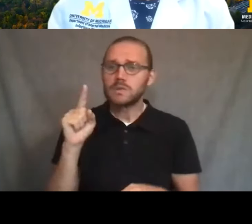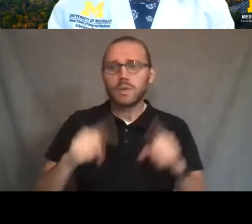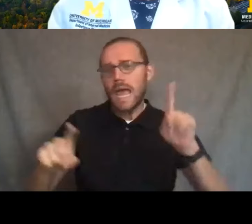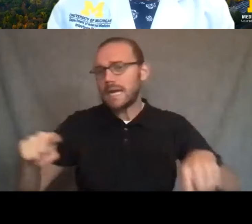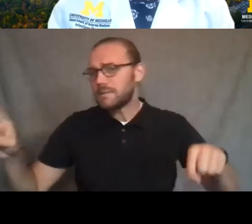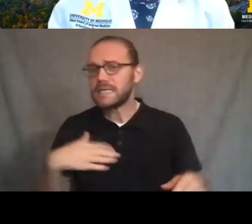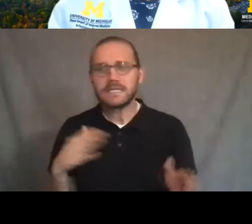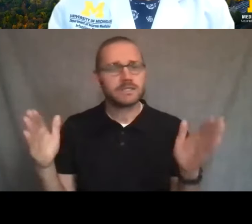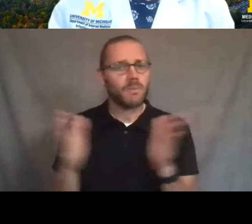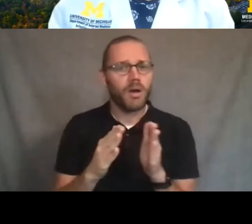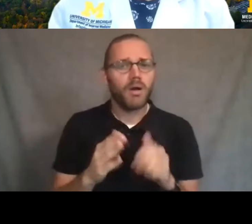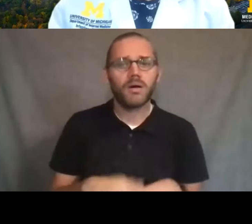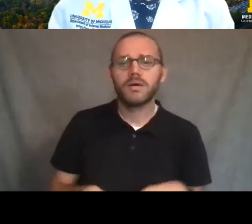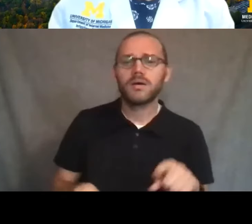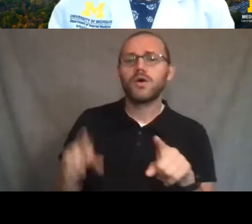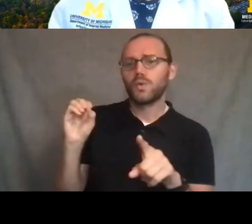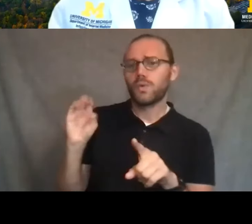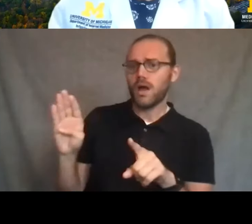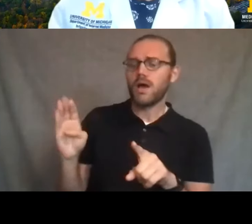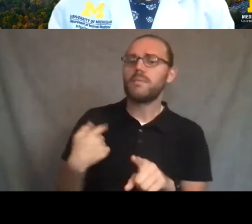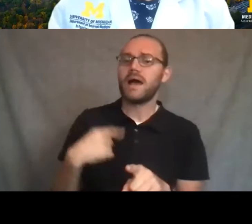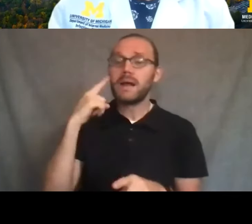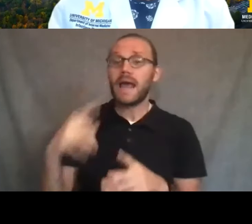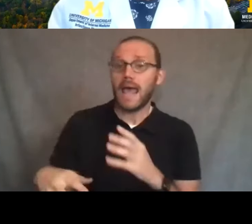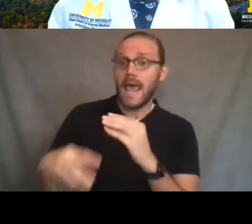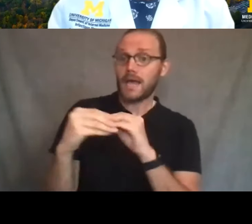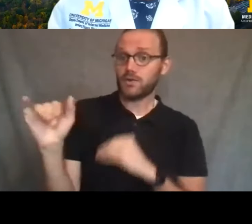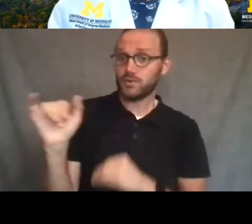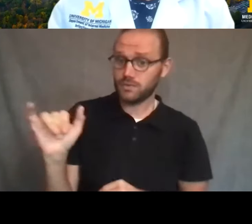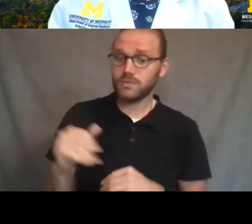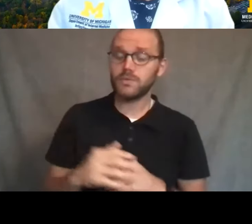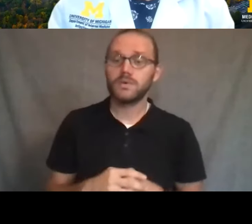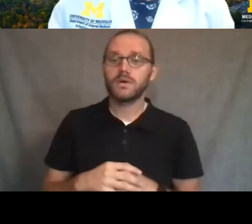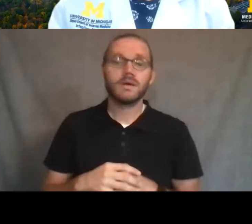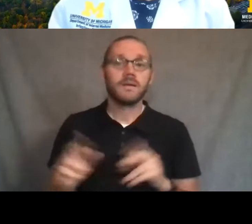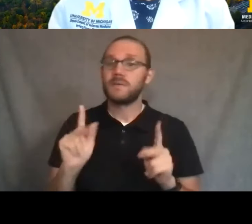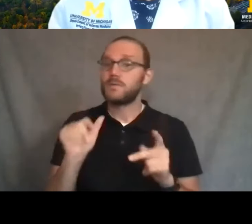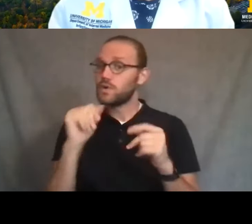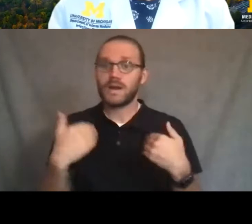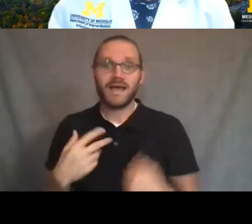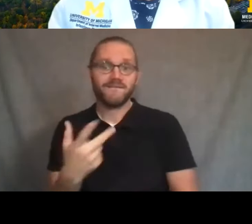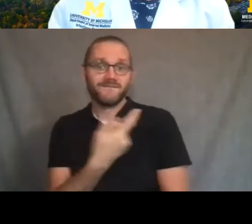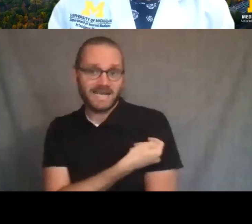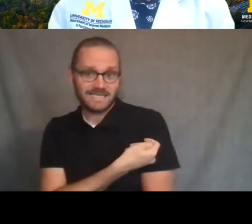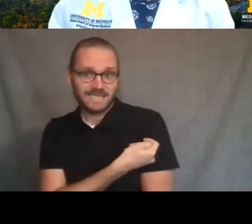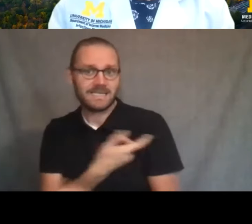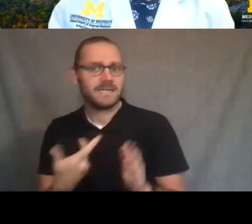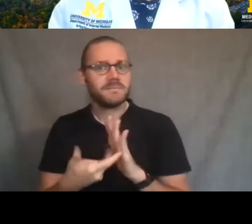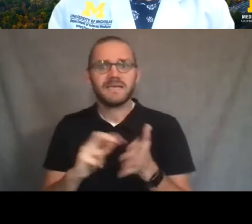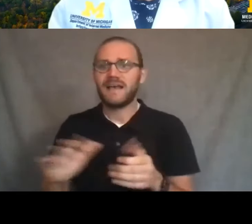but it's small. And I actually would add to that that you know, the unvaccinated folks or folks who are not fully vaccinated yet